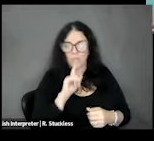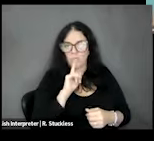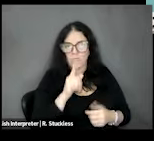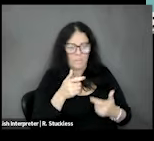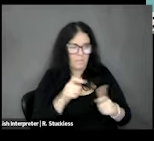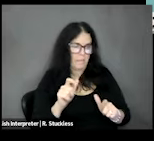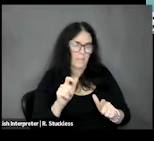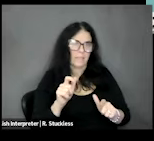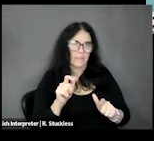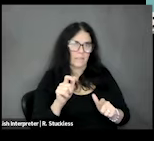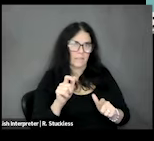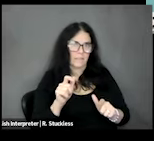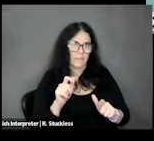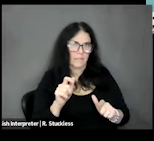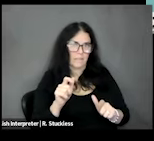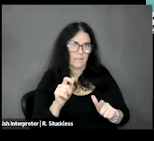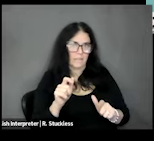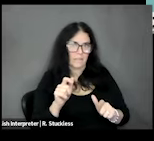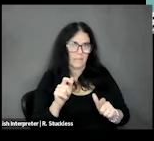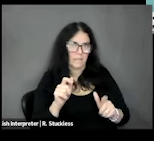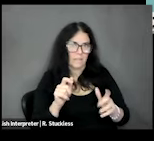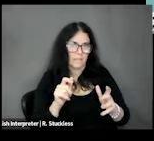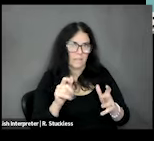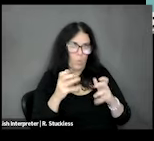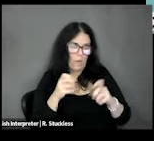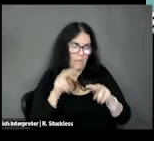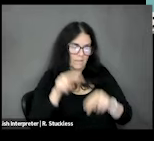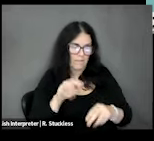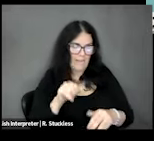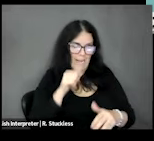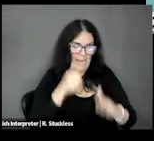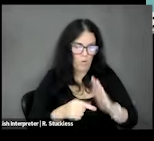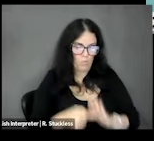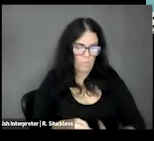ensure that those folks who are historically underrepresented, so we're talking racial